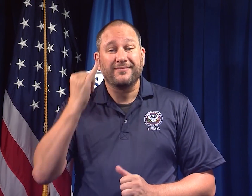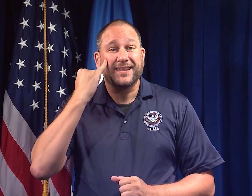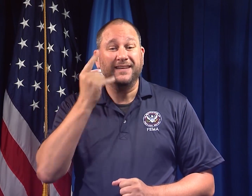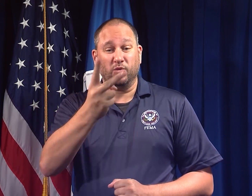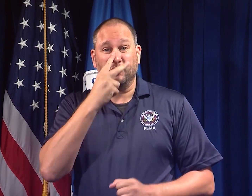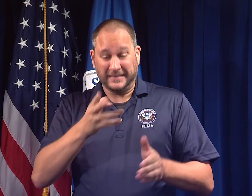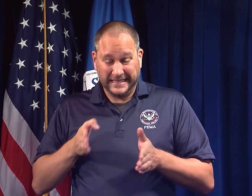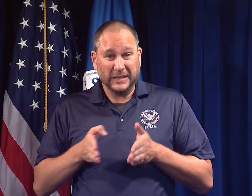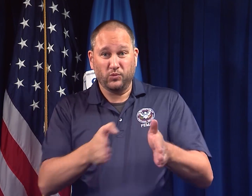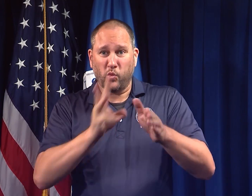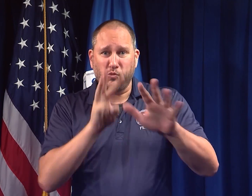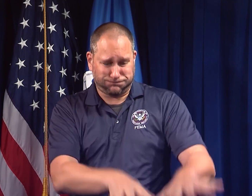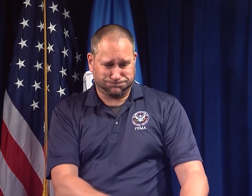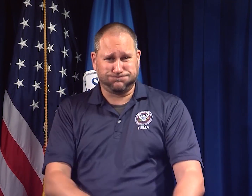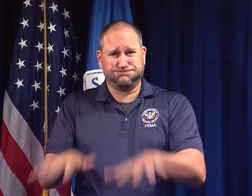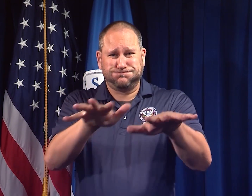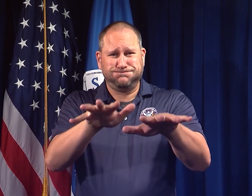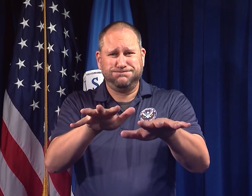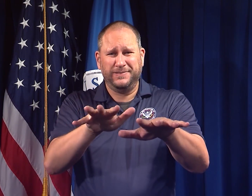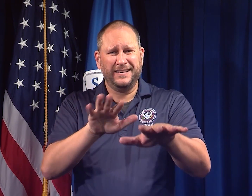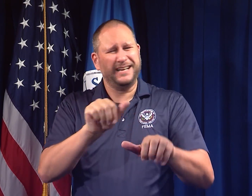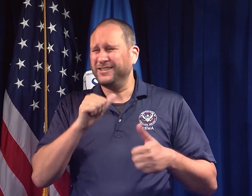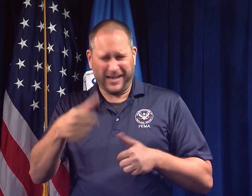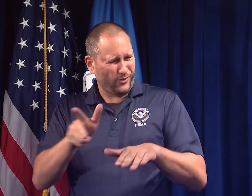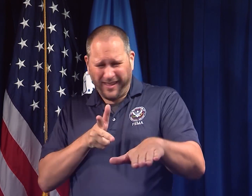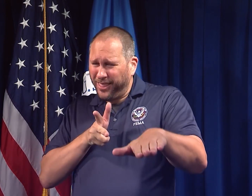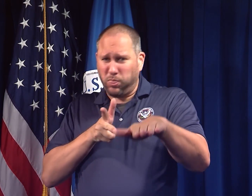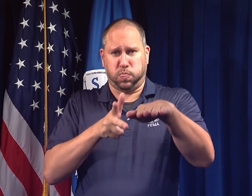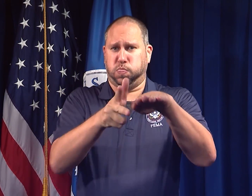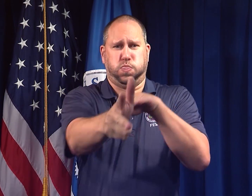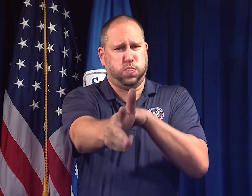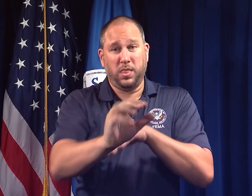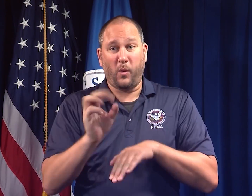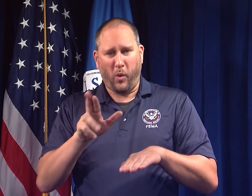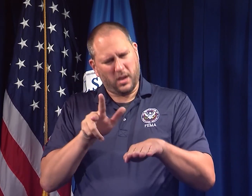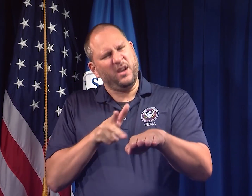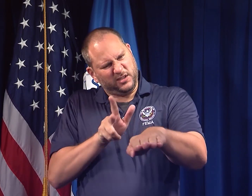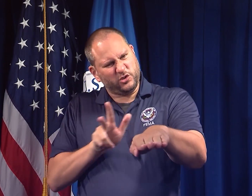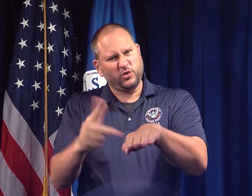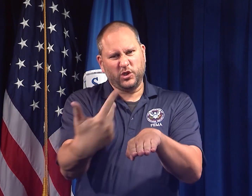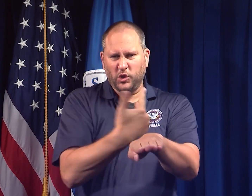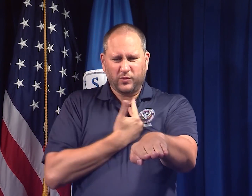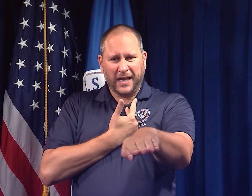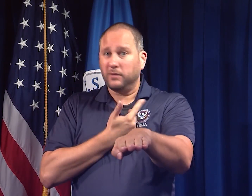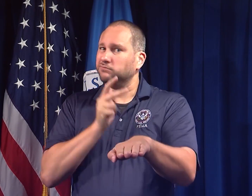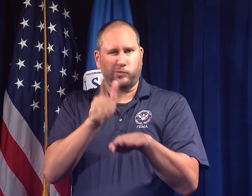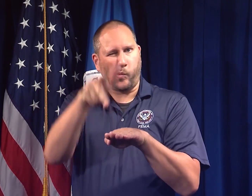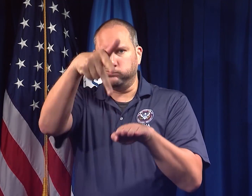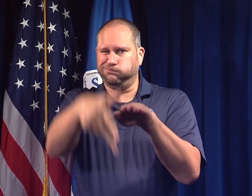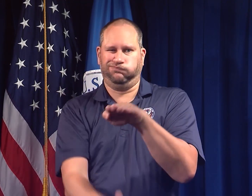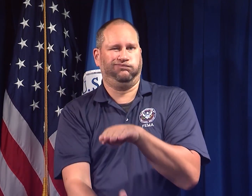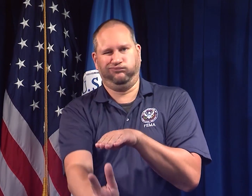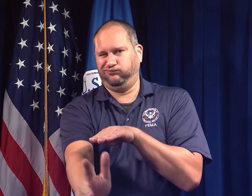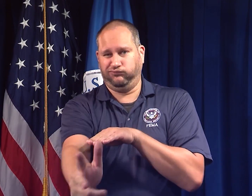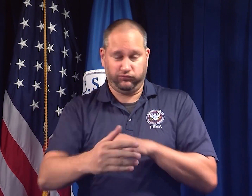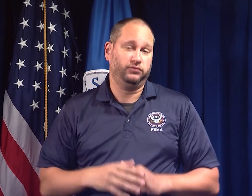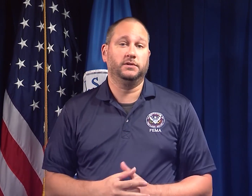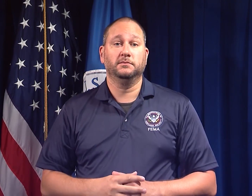If you encounter a flooded roadway, don’t attempt to pass through water – turn around, don’t drown.